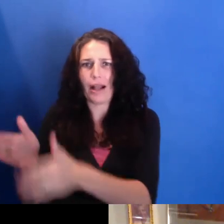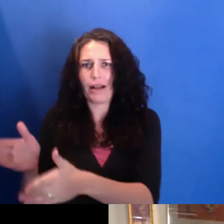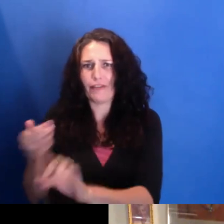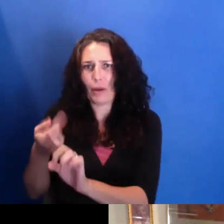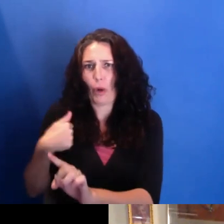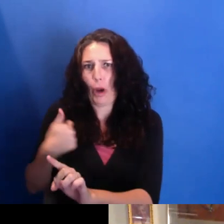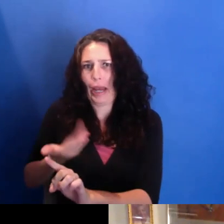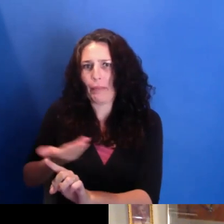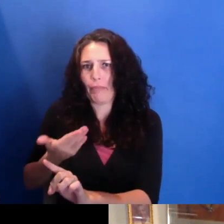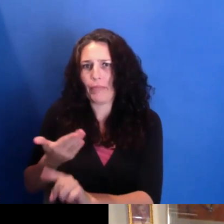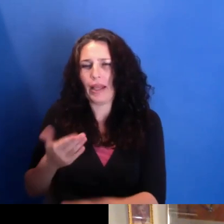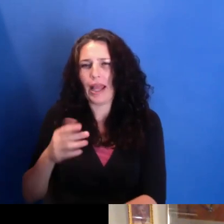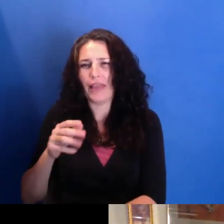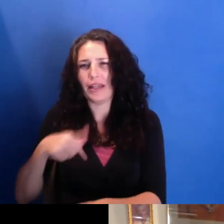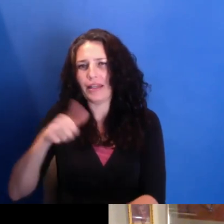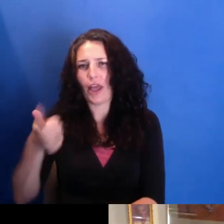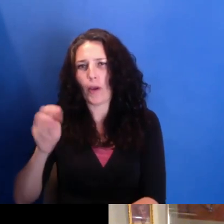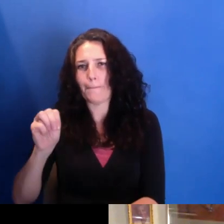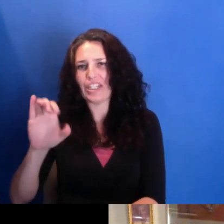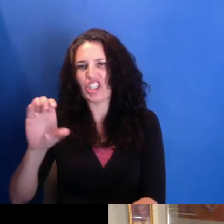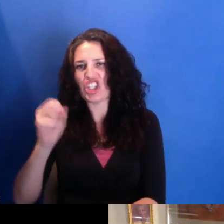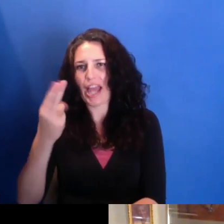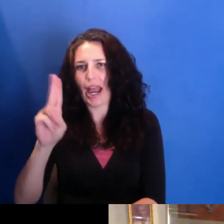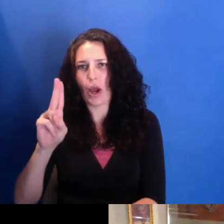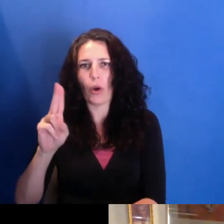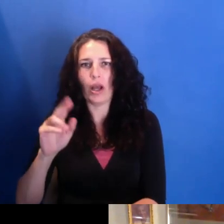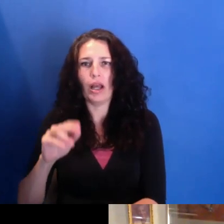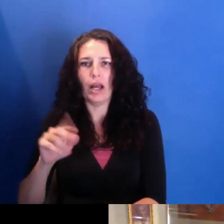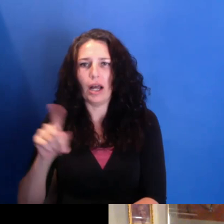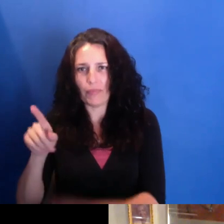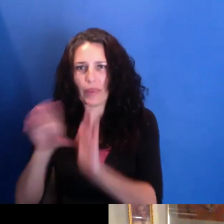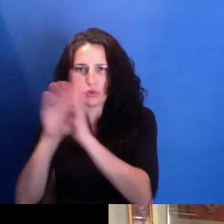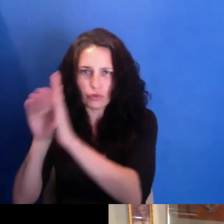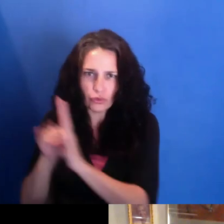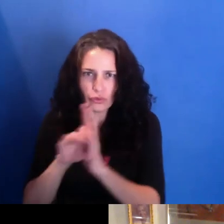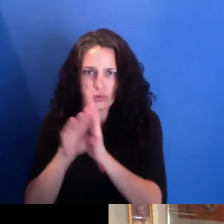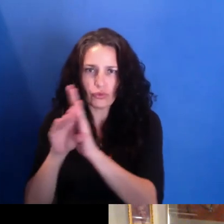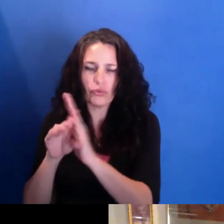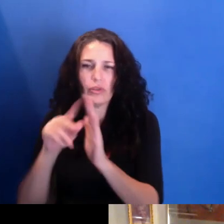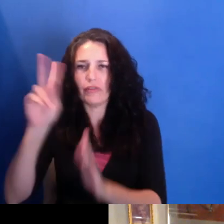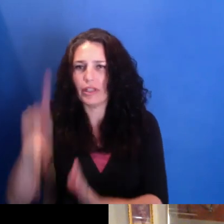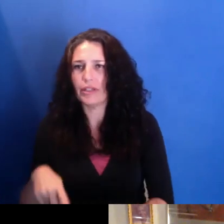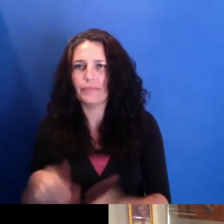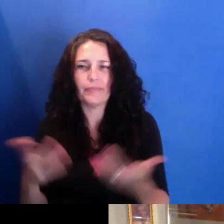there really was no media arts center. So that was one of the needs I felt,